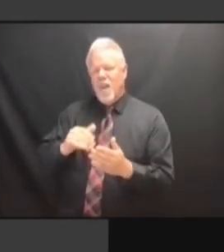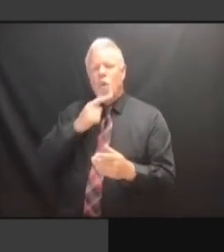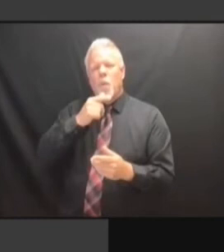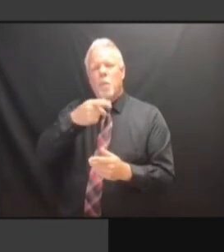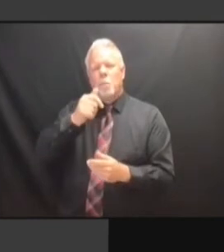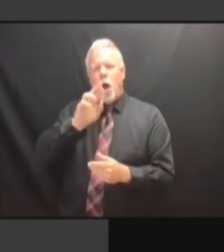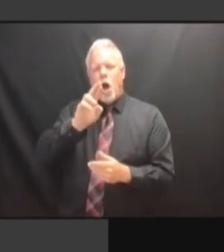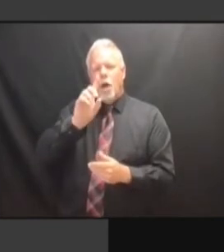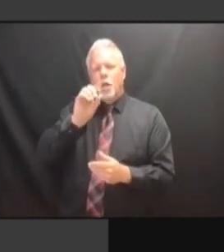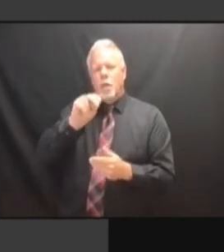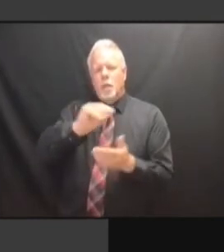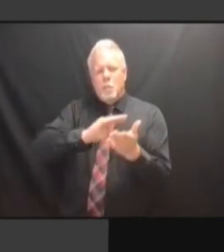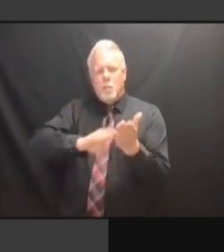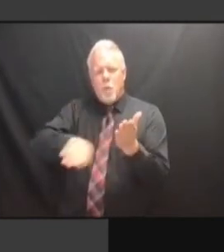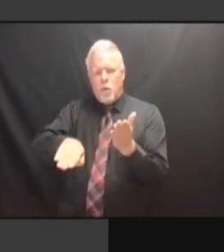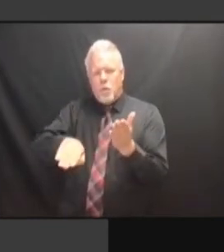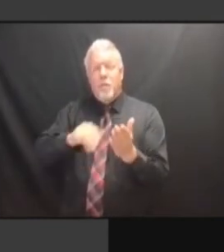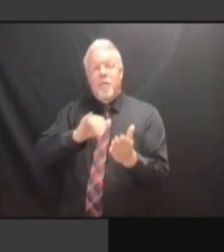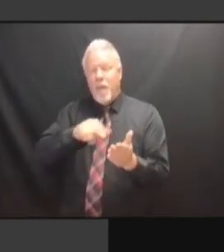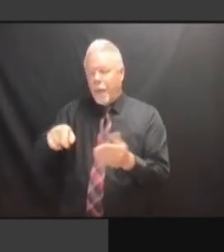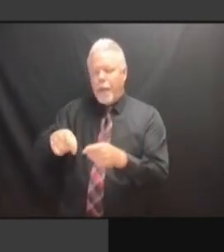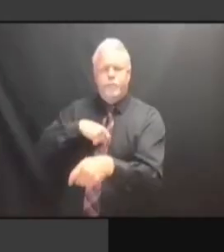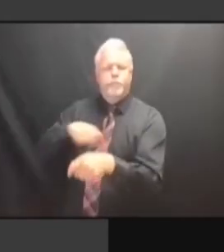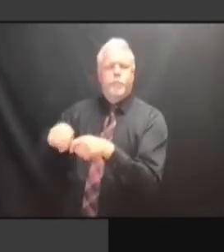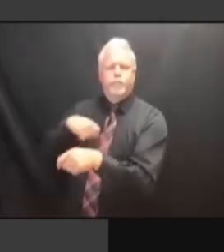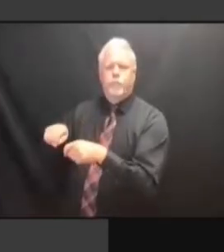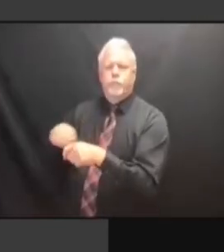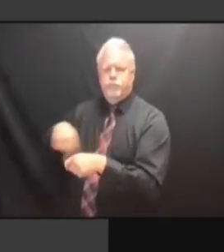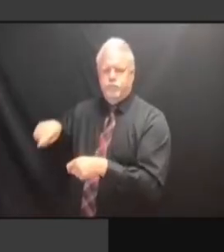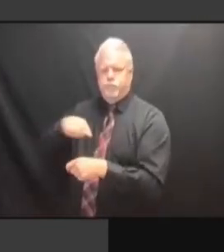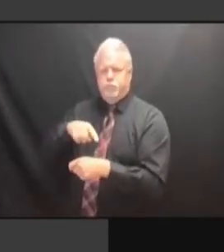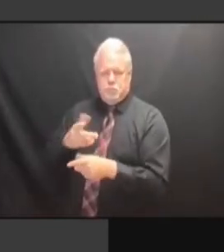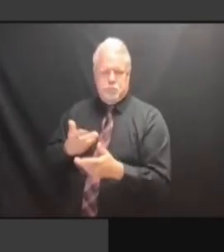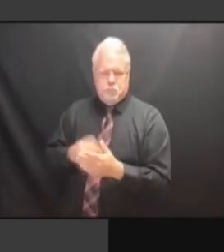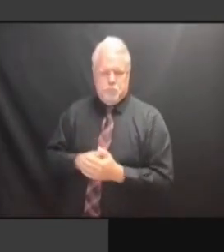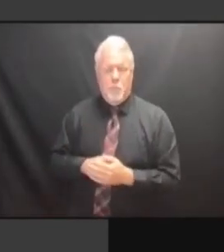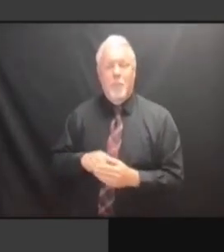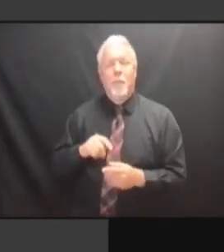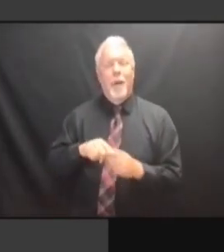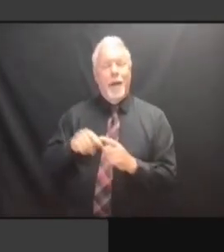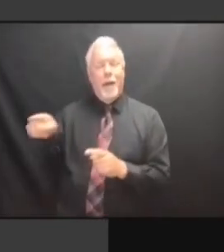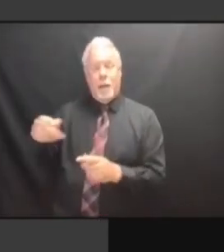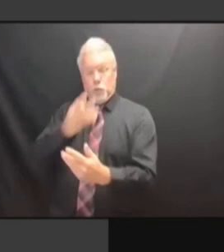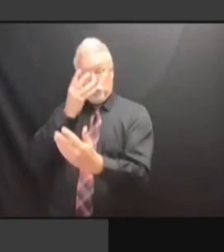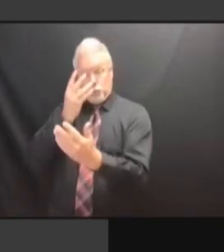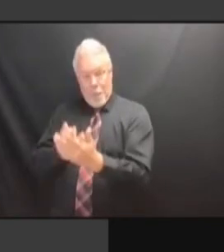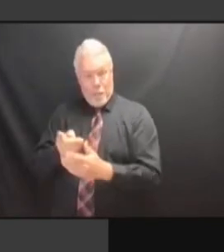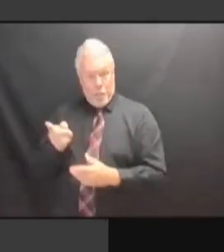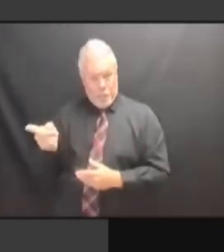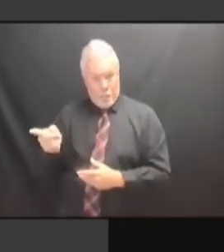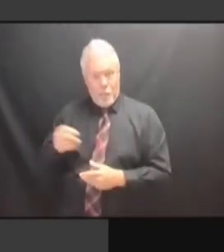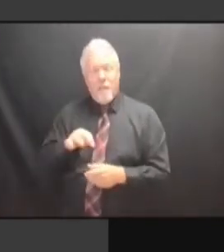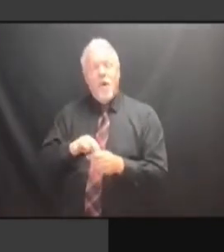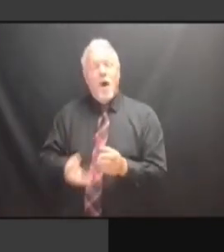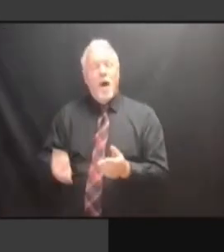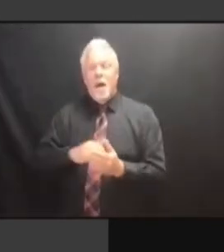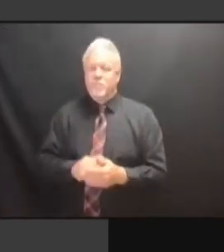AND WE'VE RAISE THAT CAN ISSUE WITH AND WE'VE RAISE THAT CAN ISSUE WITH OUR AND WE'VE RAISE THAT CAN ISSUE WITH OUR COLLEAGUES AND WE'VE RAISE THAT CAN ISSUE WITH OUR COLLEAGUES IN WITH OUR COLLEAGUES IN WITH OUR COLLEAGUES IN CORRECTIONS, WITH OUR COLLEAGUES IN CORRECTIONS, TO WITH OUR COLLEAGUES IN CORRECTIONS, TO FIND WITH OUR COLLEAGUES IN CORRECTIONS, TO FIND OUT WITH OUR COLLEAGUES IN CORRECTIONS, TO FIND OUT HOW WITH OUR COLLEAGUES IN CORRECTIONS, TO FIND OUT HOW WE CORRECTIONS, TO FIND OUT HOW WE CORRECTIONS, TO FIND OUT HOW WE WOULD CORRECTIONS, TO FIND OUT HOW WE WOULD BE CORRECTIONS, TO FIND OUT HOW WE WOULD BE ABLE CORRECTIONS, TO FIND OUT HOW WE WOULD BE ABLE TO CORRECTIONS, TO FIND OUT HOW WE WOULD BE ABLE TO GET CORRECTIONS, TO FIND OUT HOW WE WOULD BE ABLE TO GET THAT CORRECTIONS, TO FIND OUT HOW WE WOULD BE ABLE TO GET THAT LIST. WOULD BE ABLE TO GET THAT LIST. WOULD BE ABLE TO GET THAT LIST. >> WOULD BE ABLE TO GET THAT LIST. >> THAT WOULD BE ABLE TO GET THAT LIST. >> THAT LIST